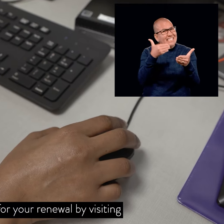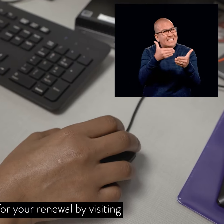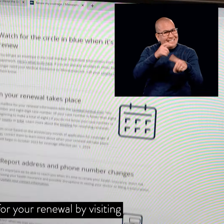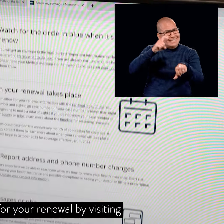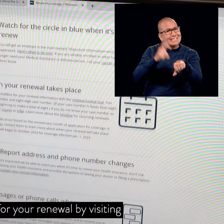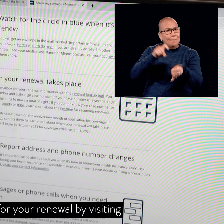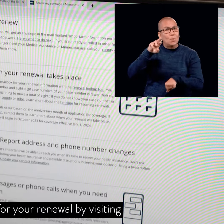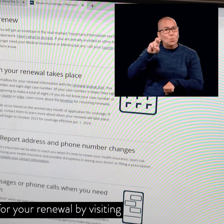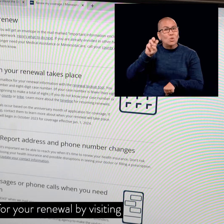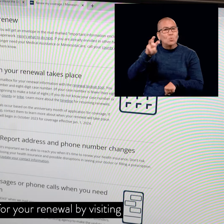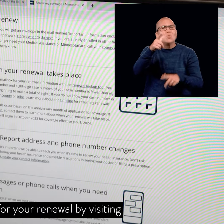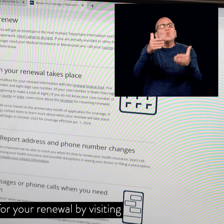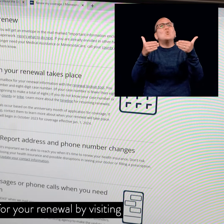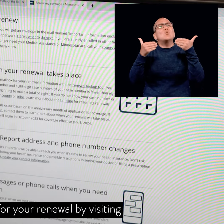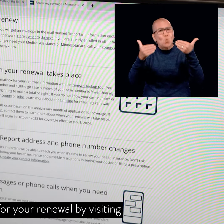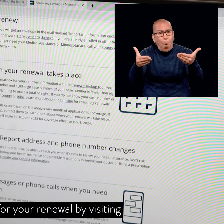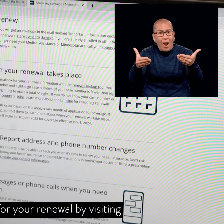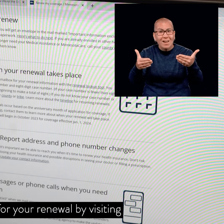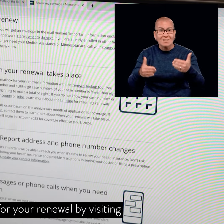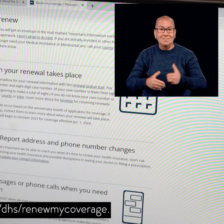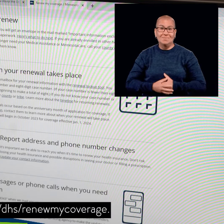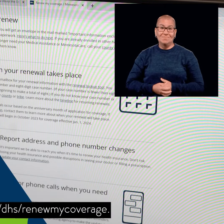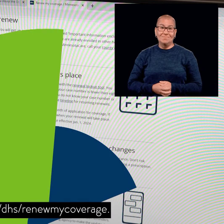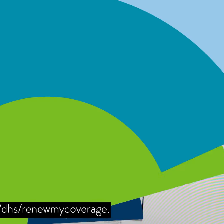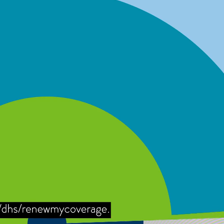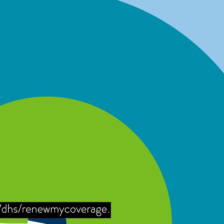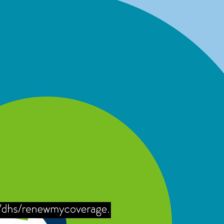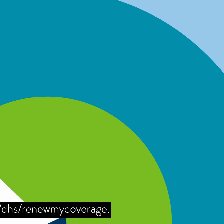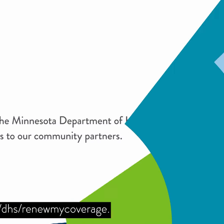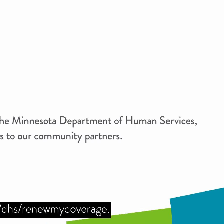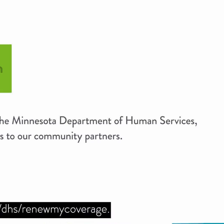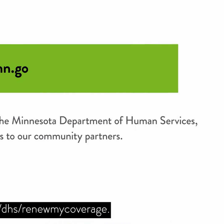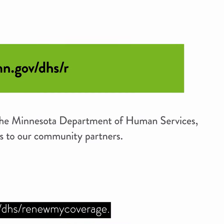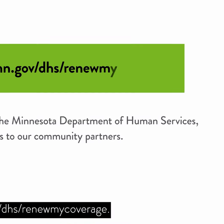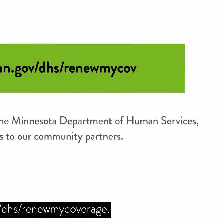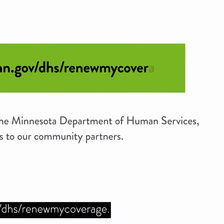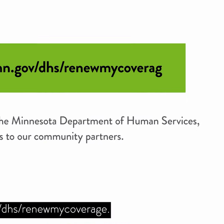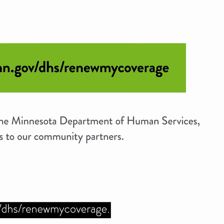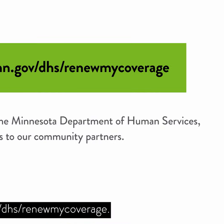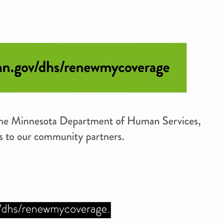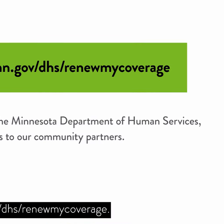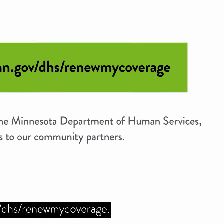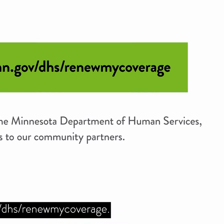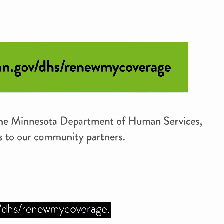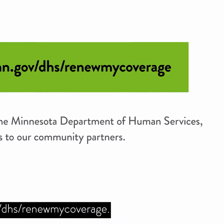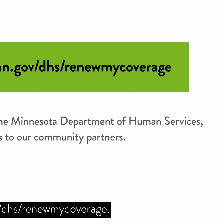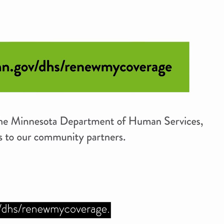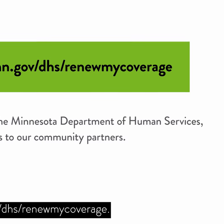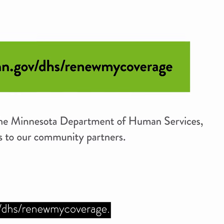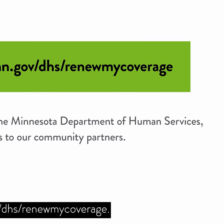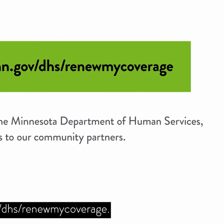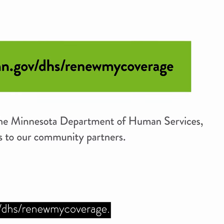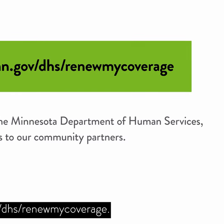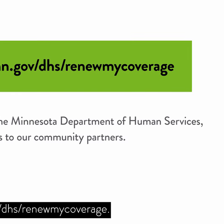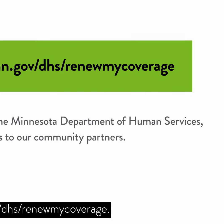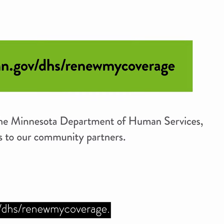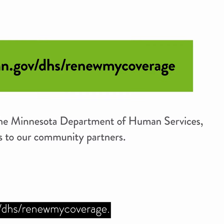Be ready for your renewal by visiting mn.gov/dhs/renewmycoverage.